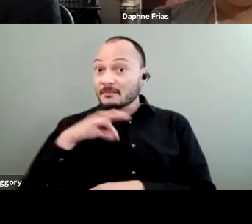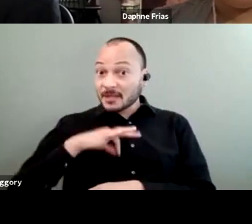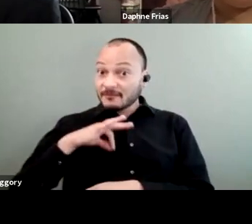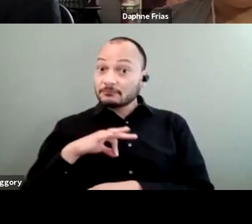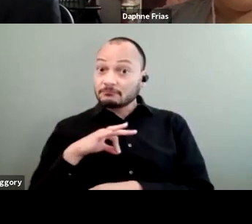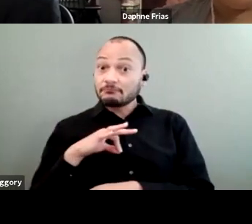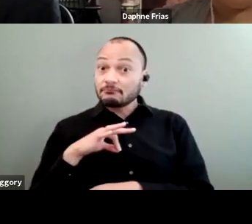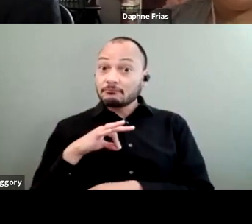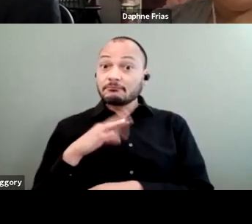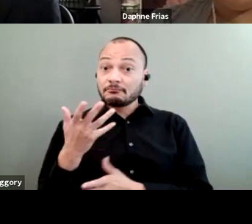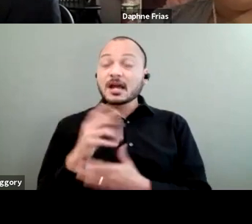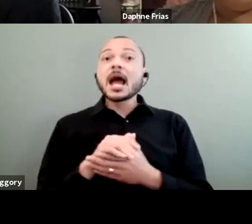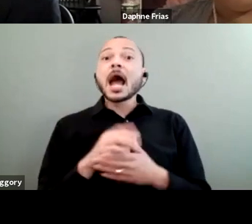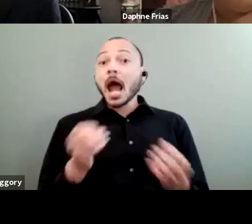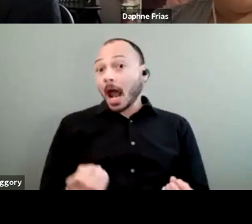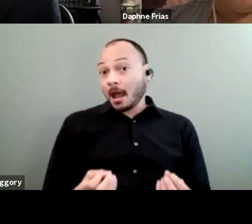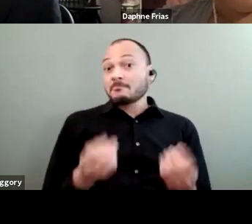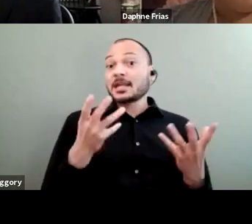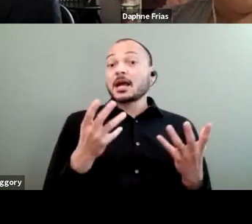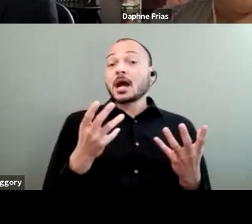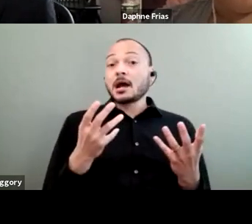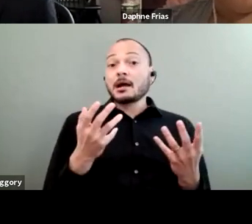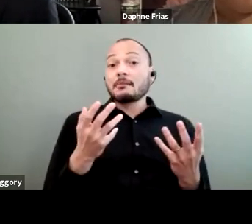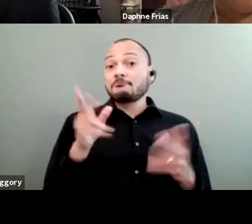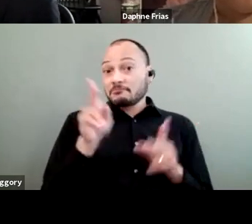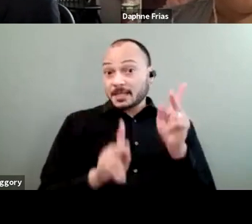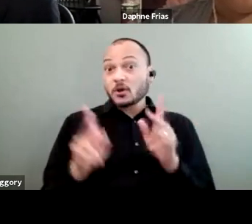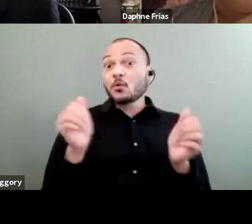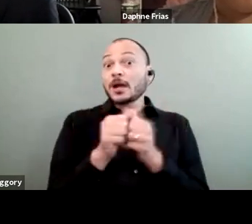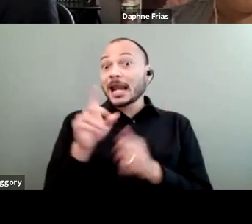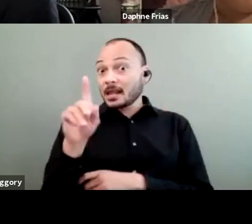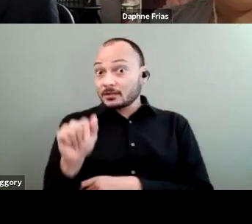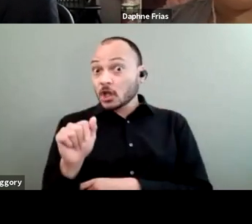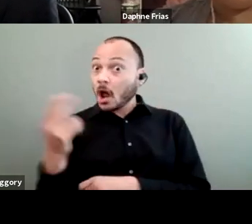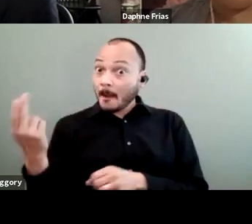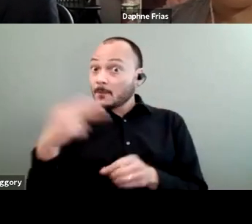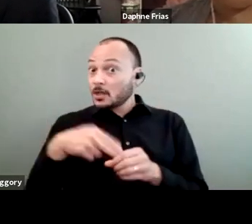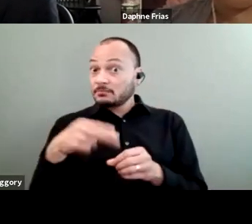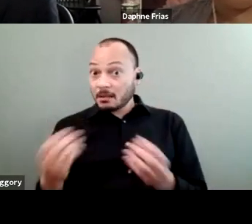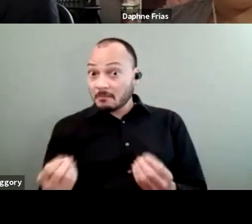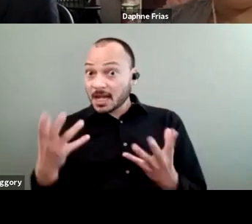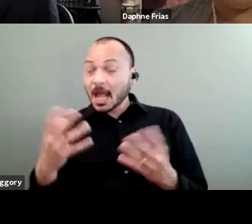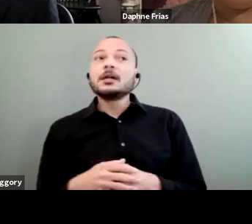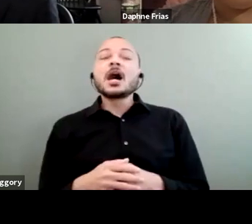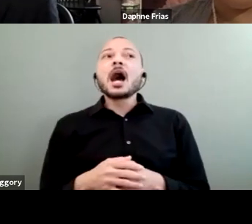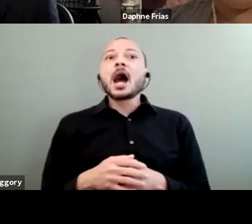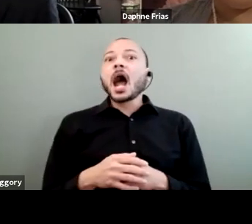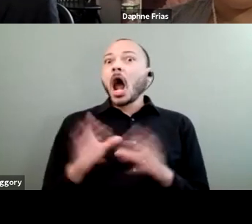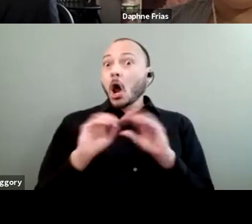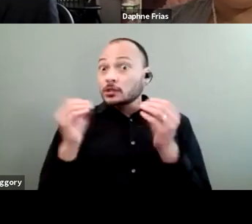and how many people with disabilities are participating, how many organizations led by people